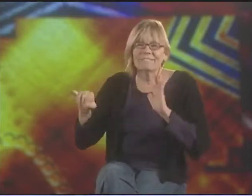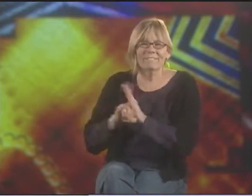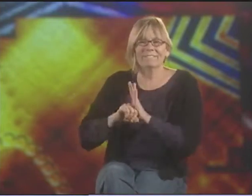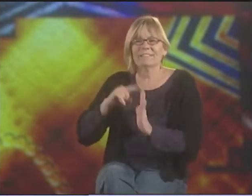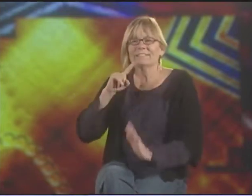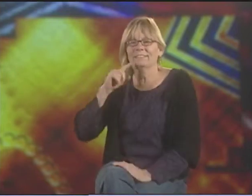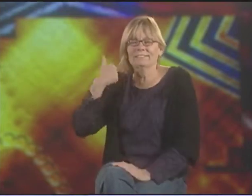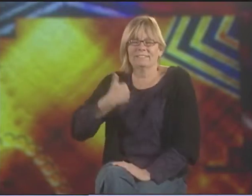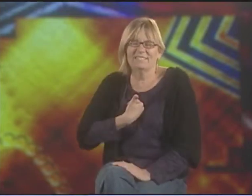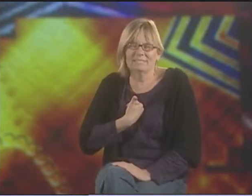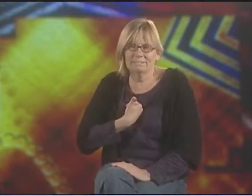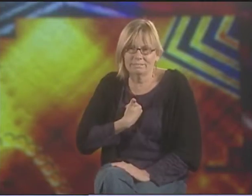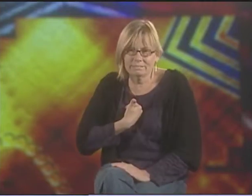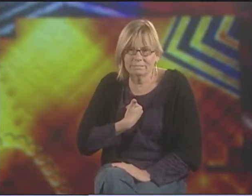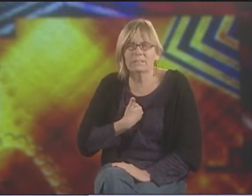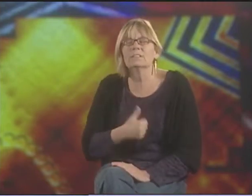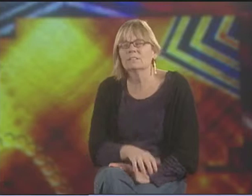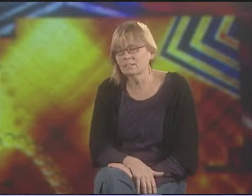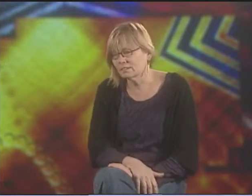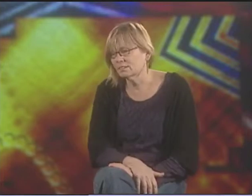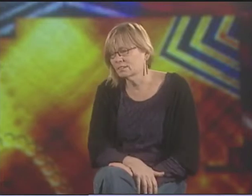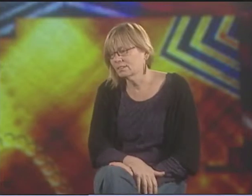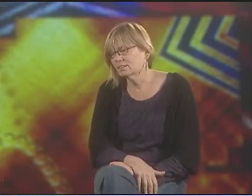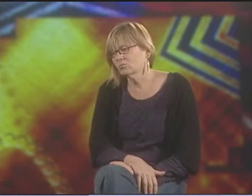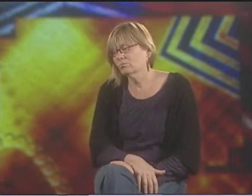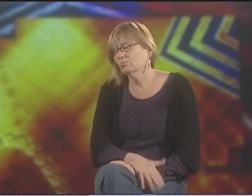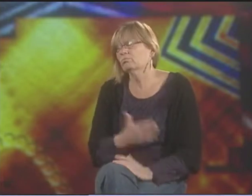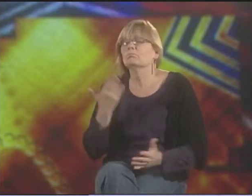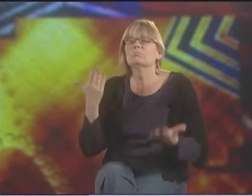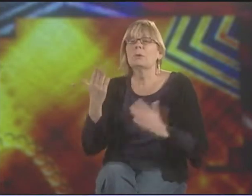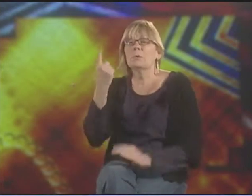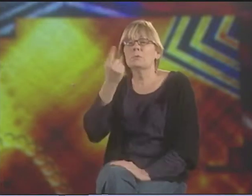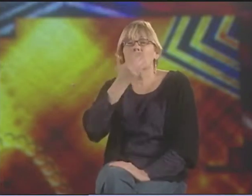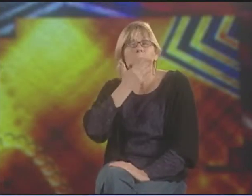THE WHOLE IDEA OF DEAF IDENTITY AND THE DEAF SELF WAS EVIDENCED IN THEM.